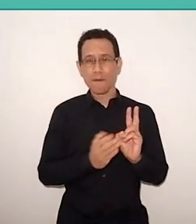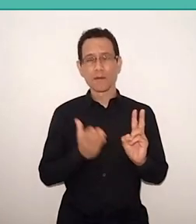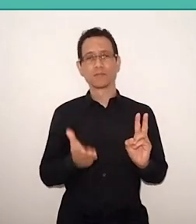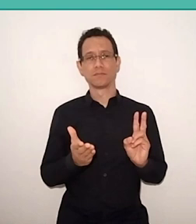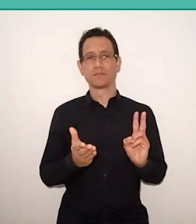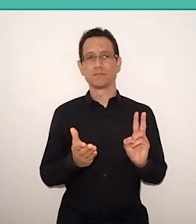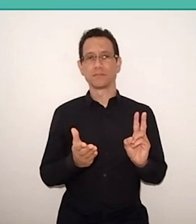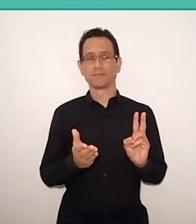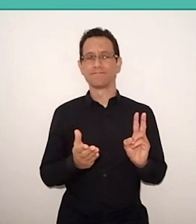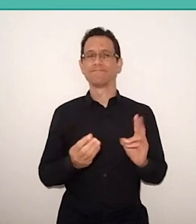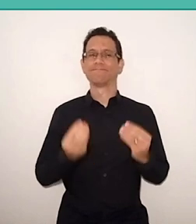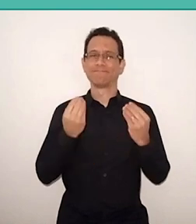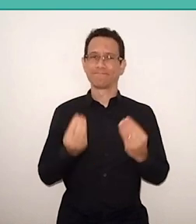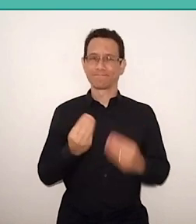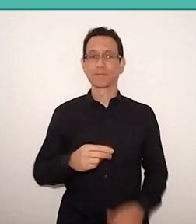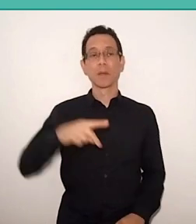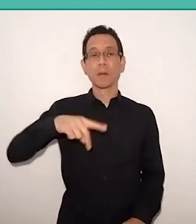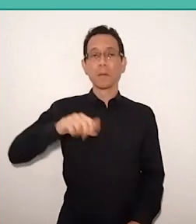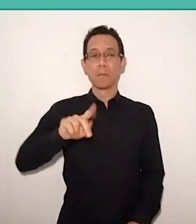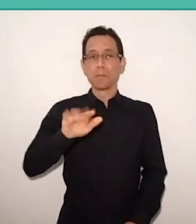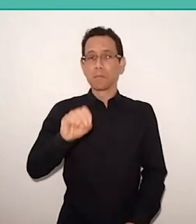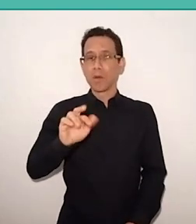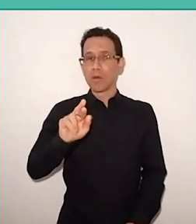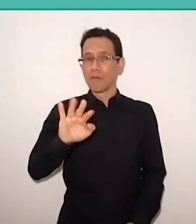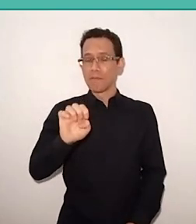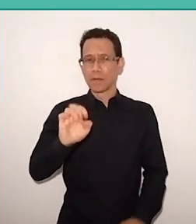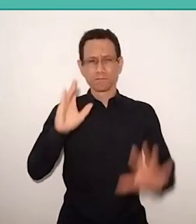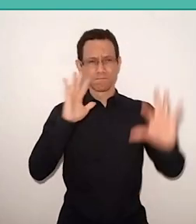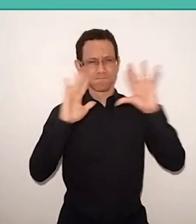And Paulo, reflecting about that, he said: